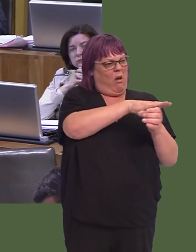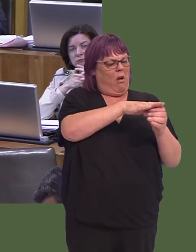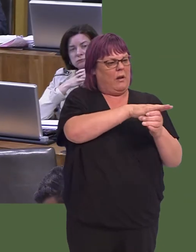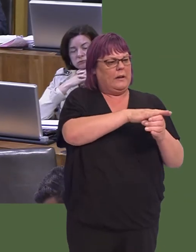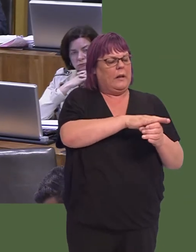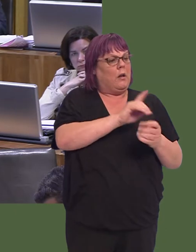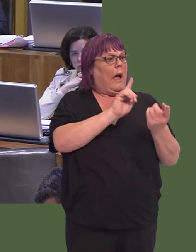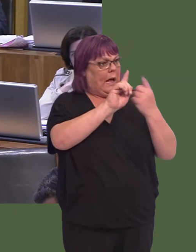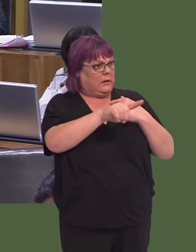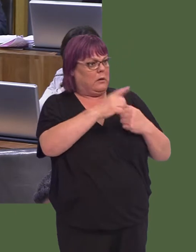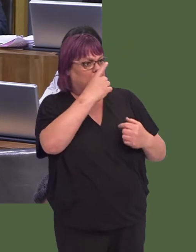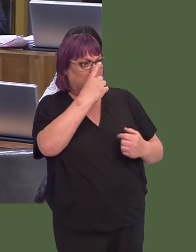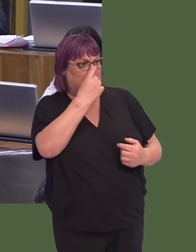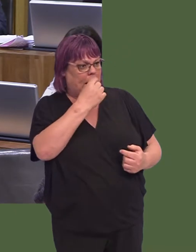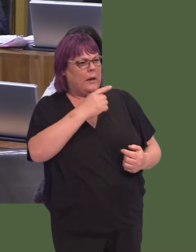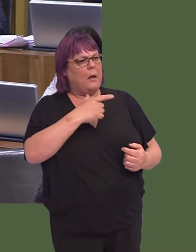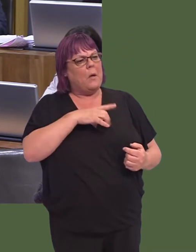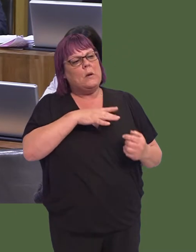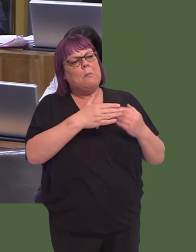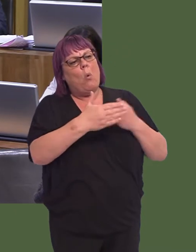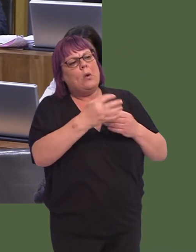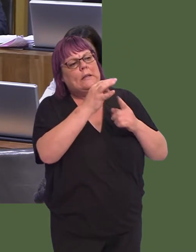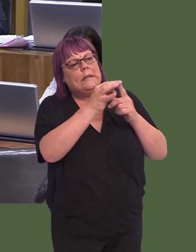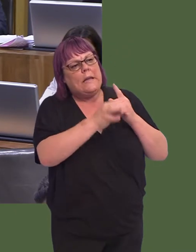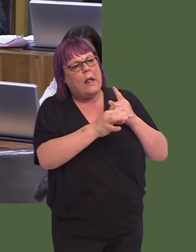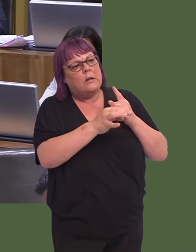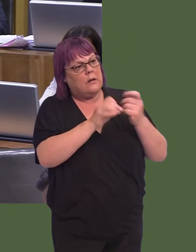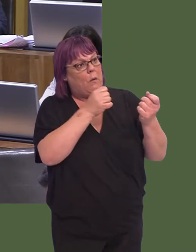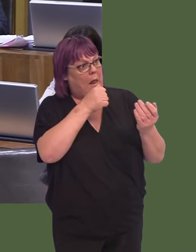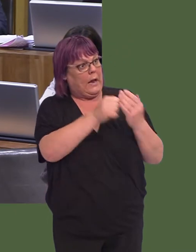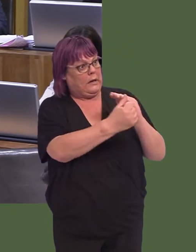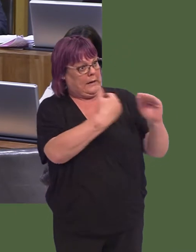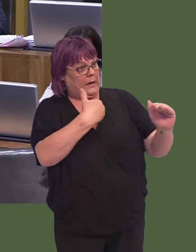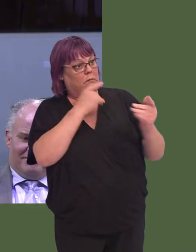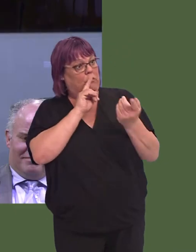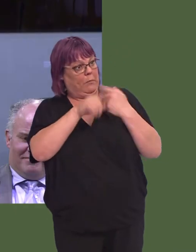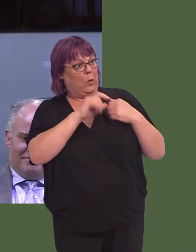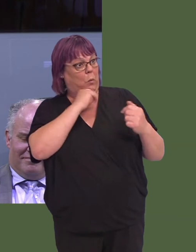It deserves an answer, but that answer will need to come, if he gives me further details, via a letter.